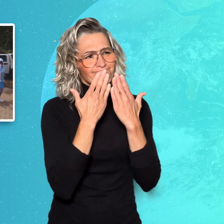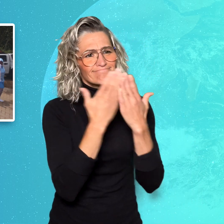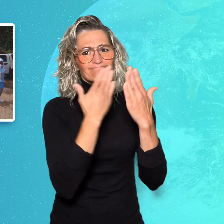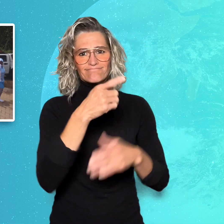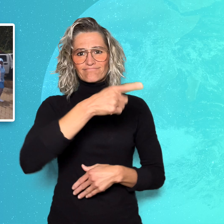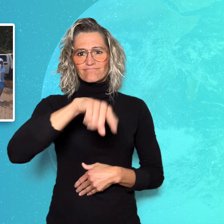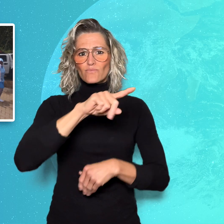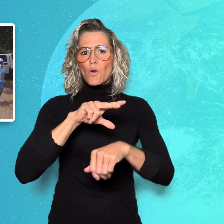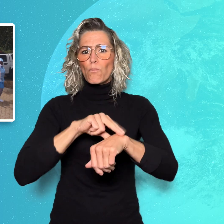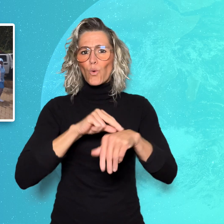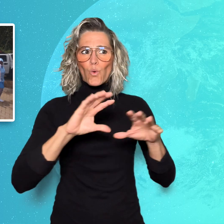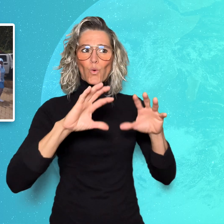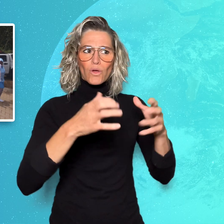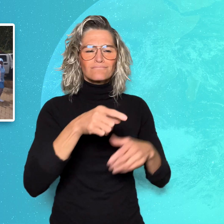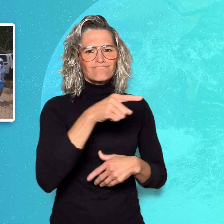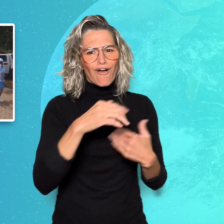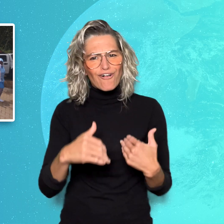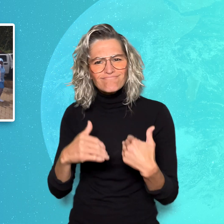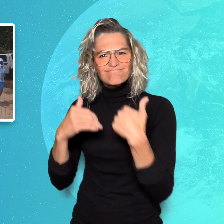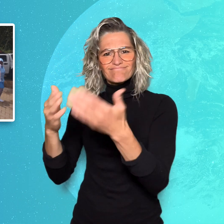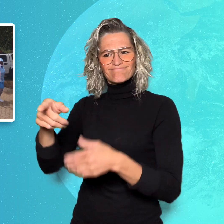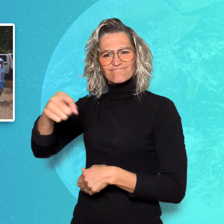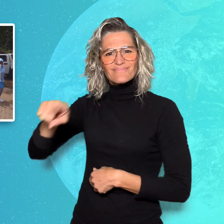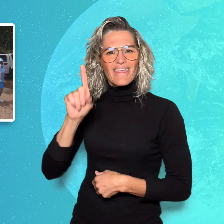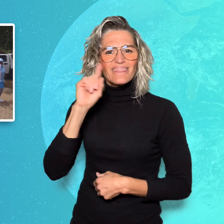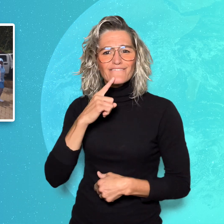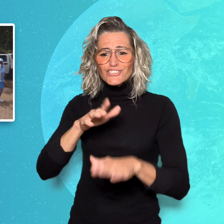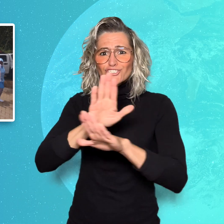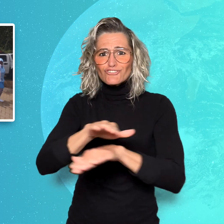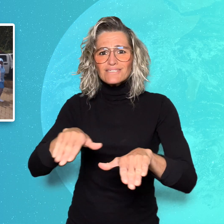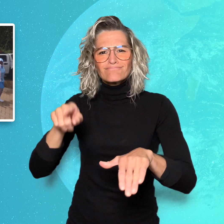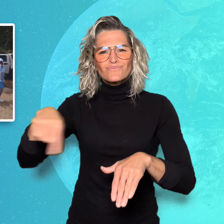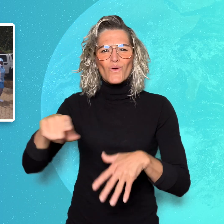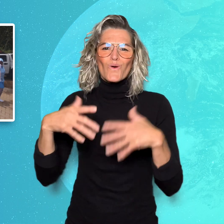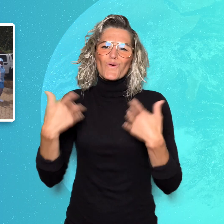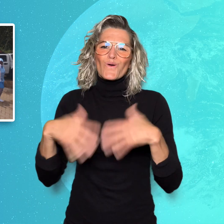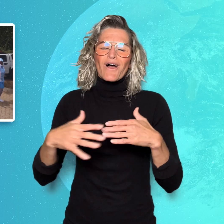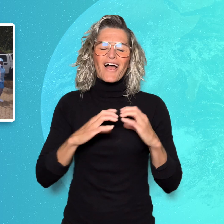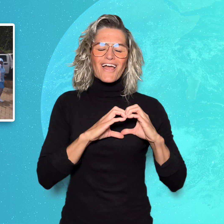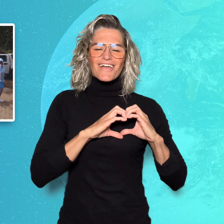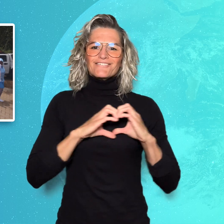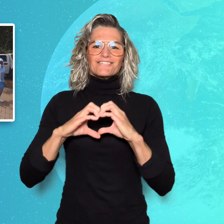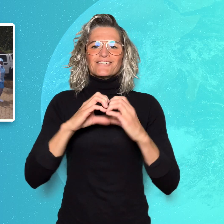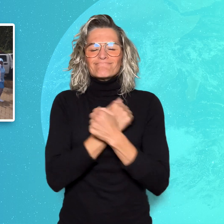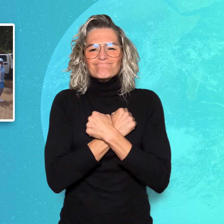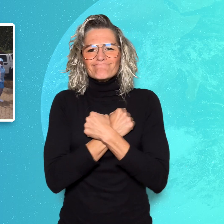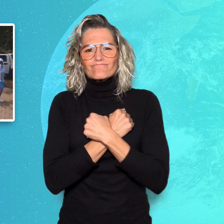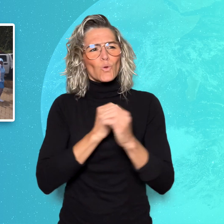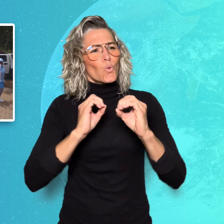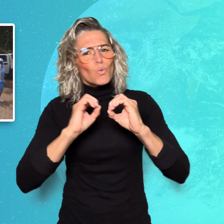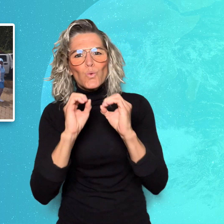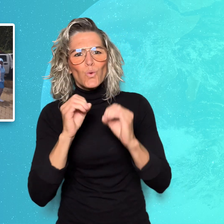thanked the police for making the Deaf students feel loved and